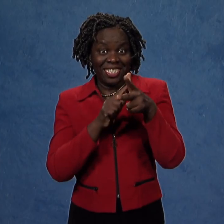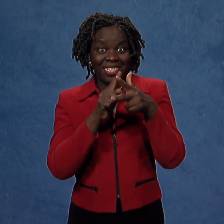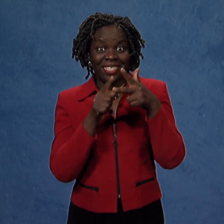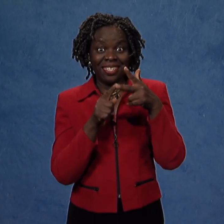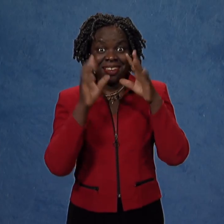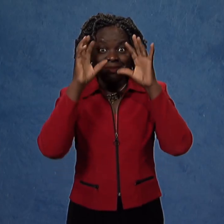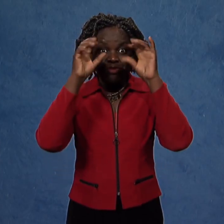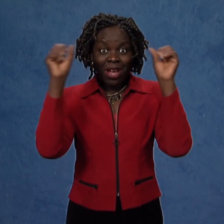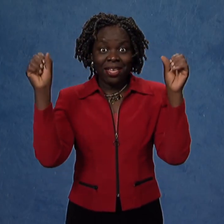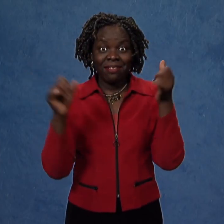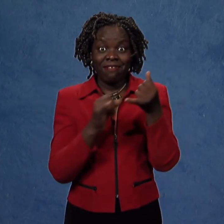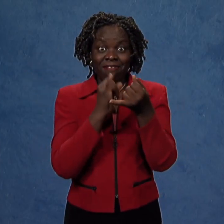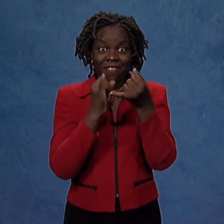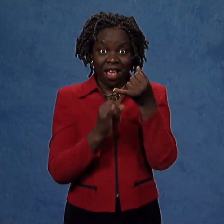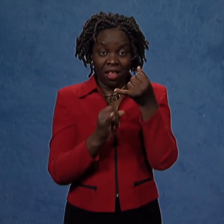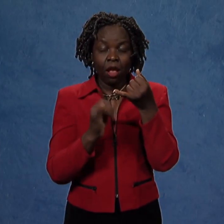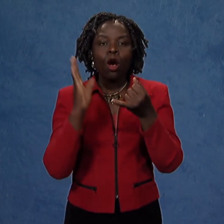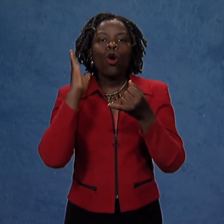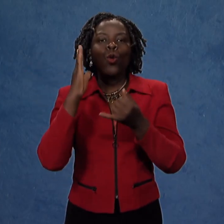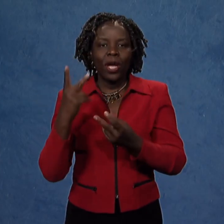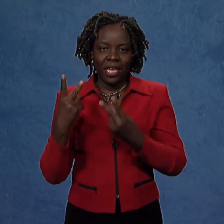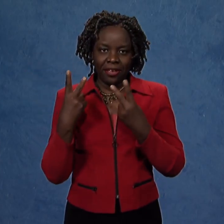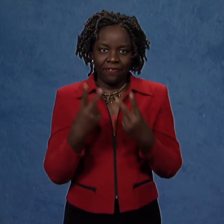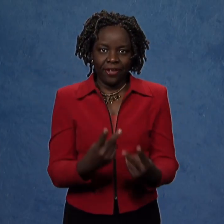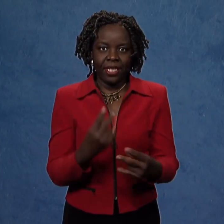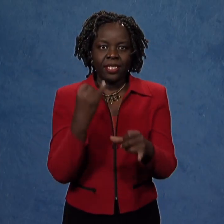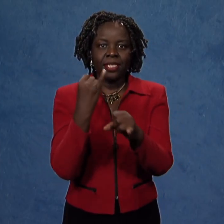Each presidential finalist will visit the campus